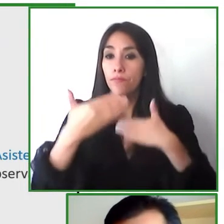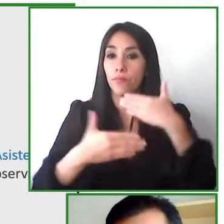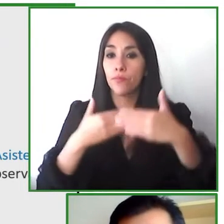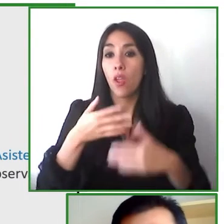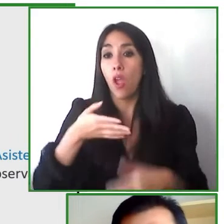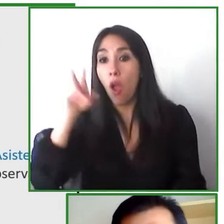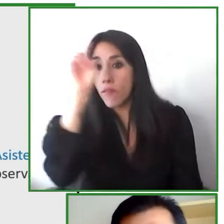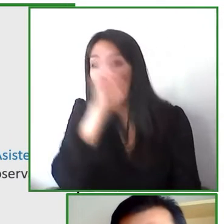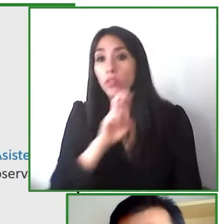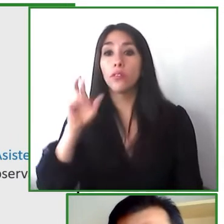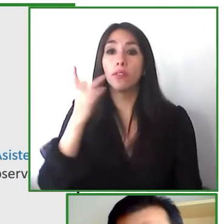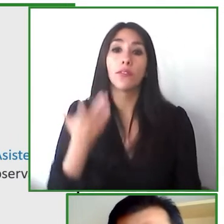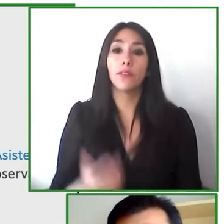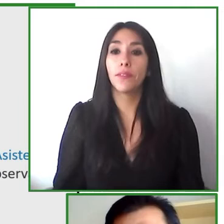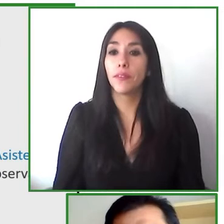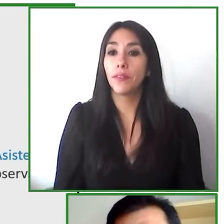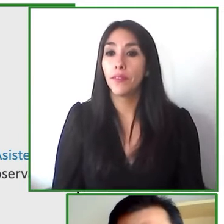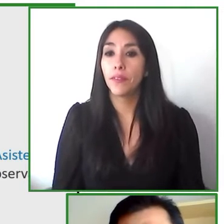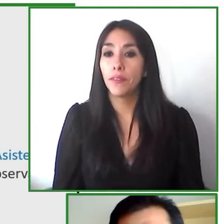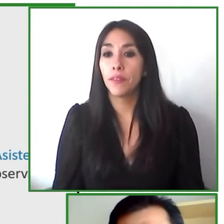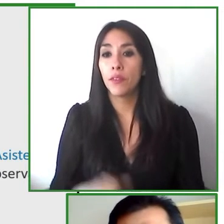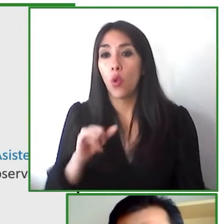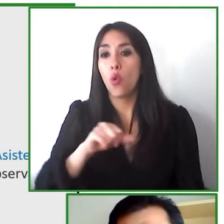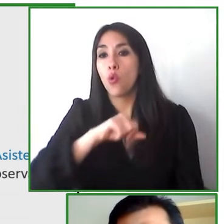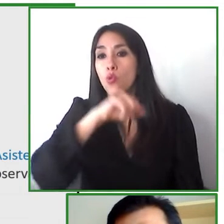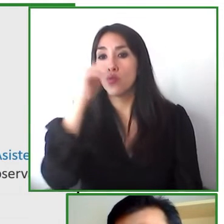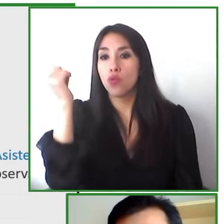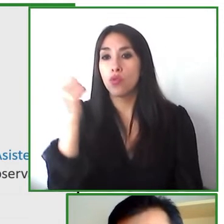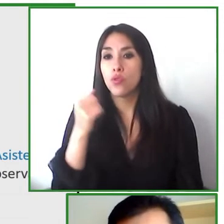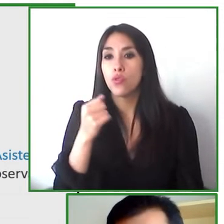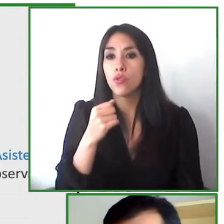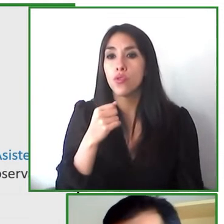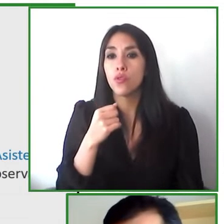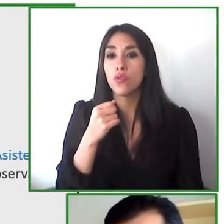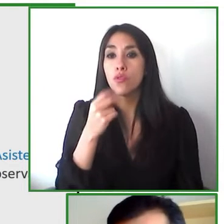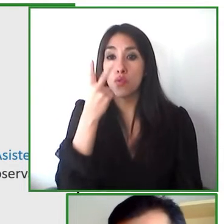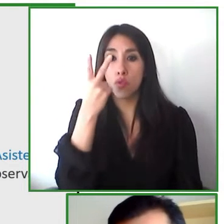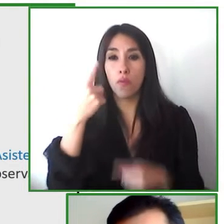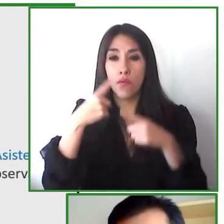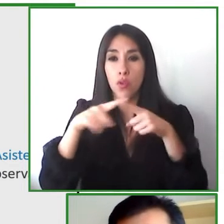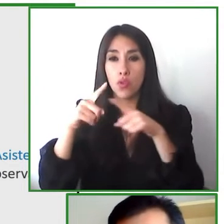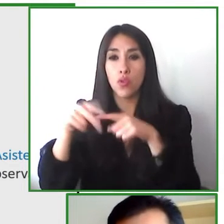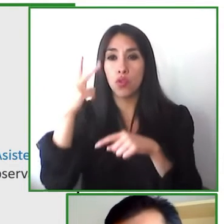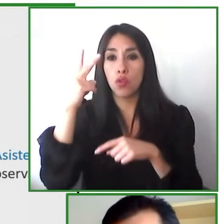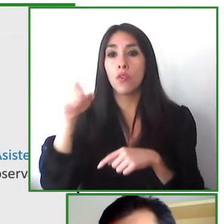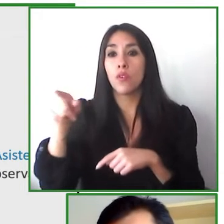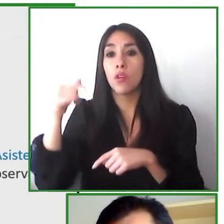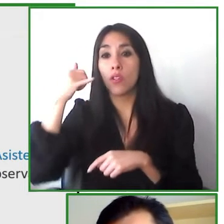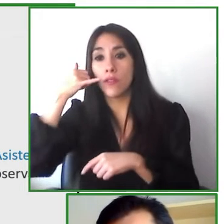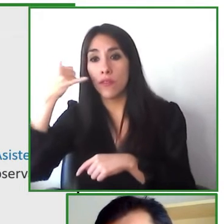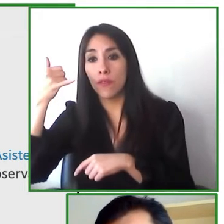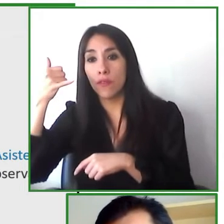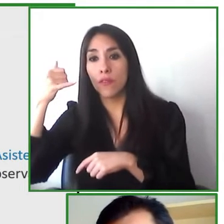of the observation of journeys that can track the trips and we can provide